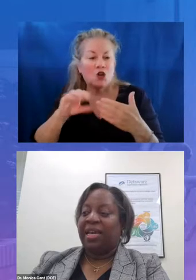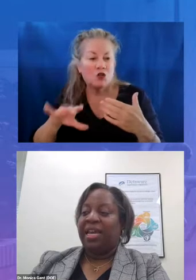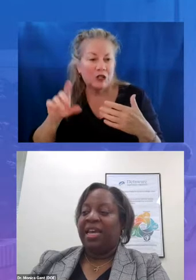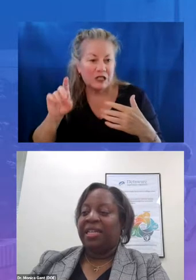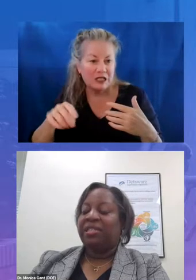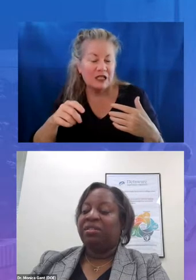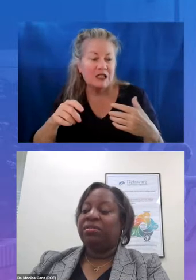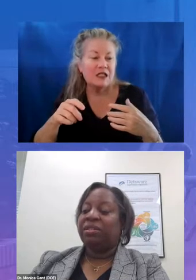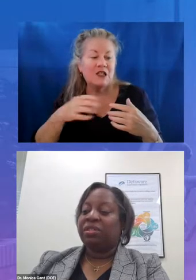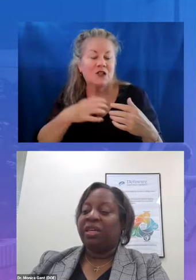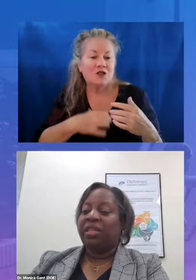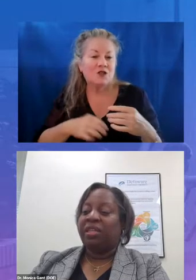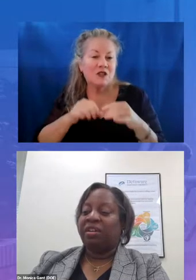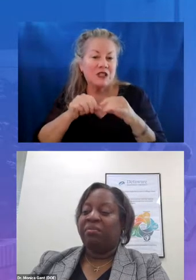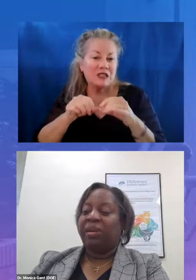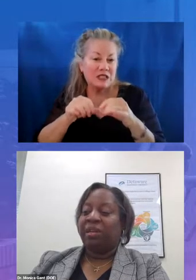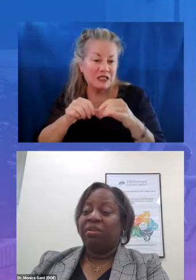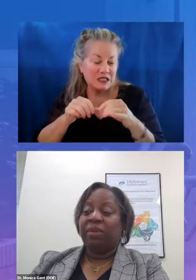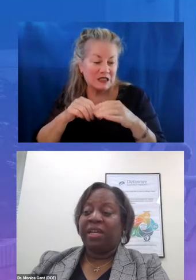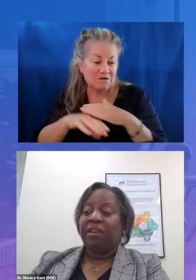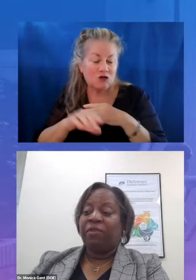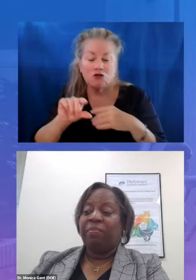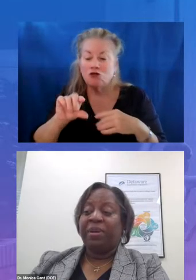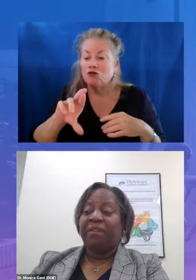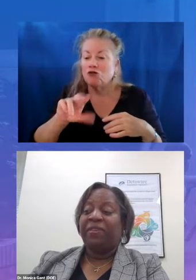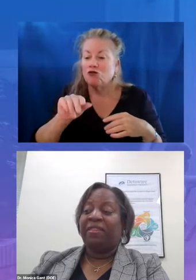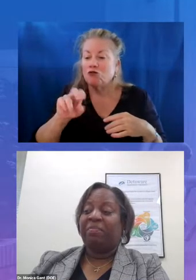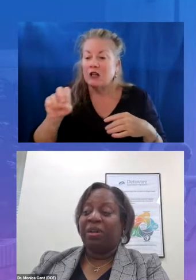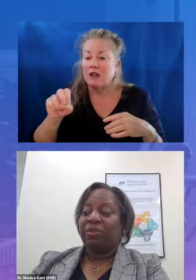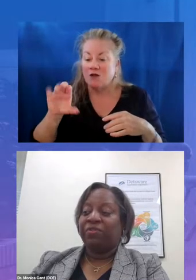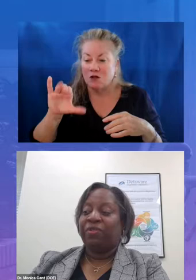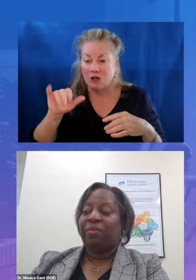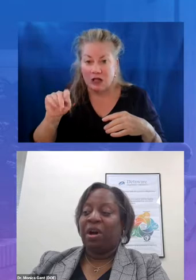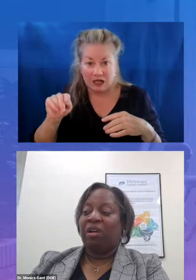and that students starting the year below grade level benefit the most from on grade